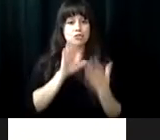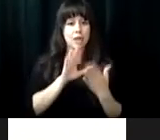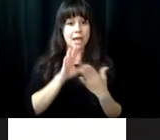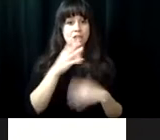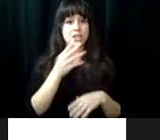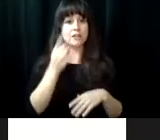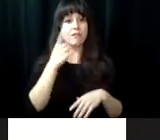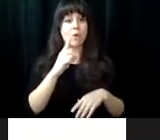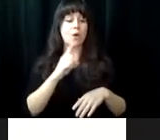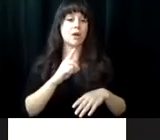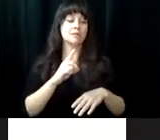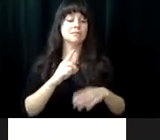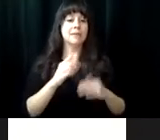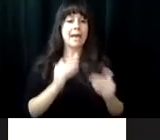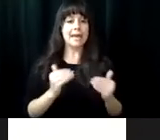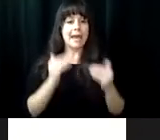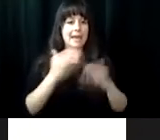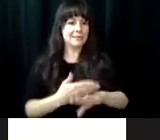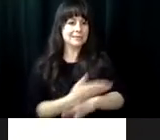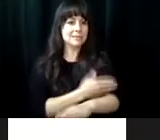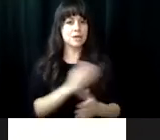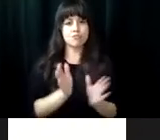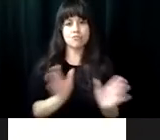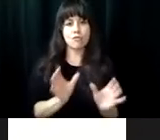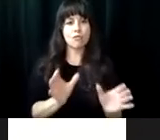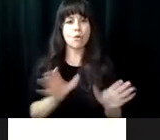program. Steps to success stands for strategies and techniques